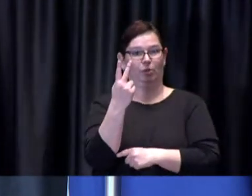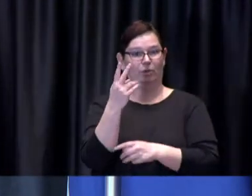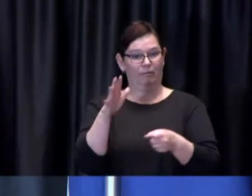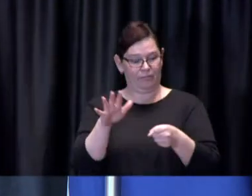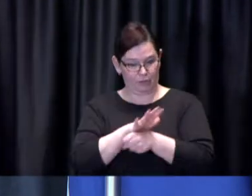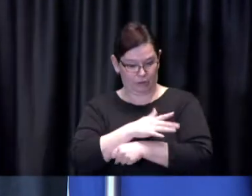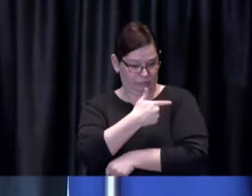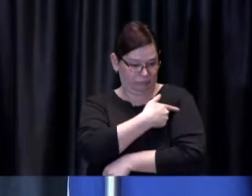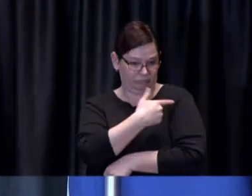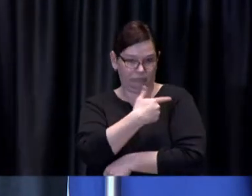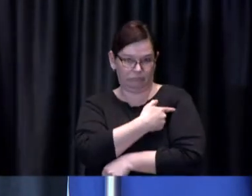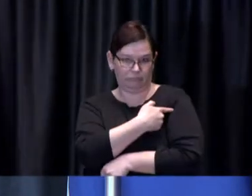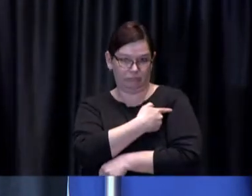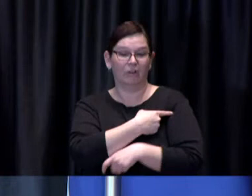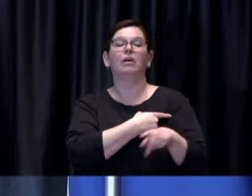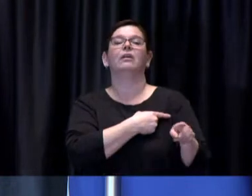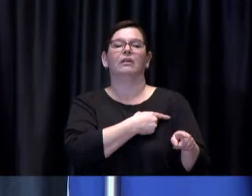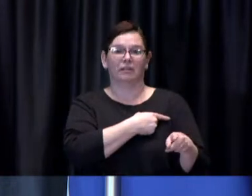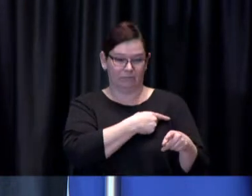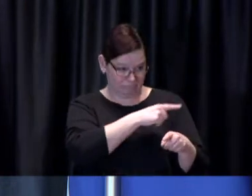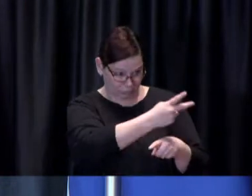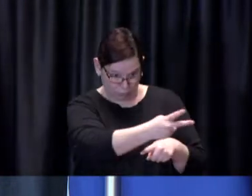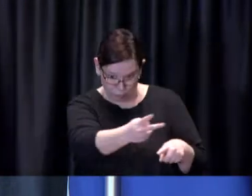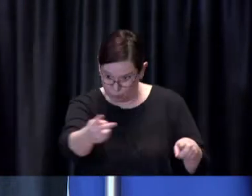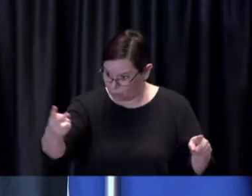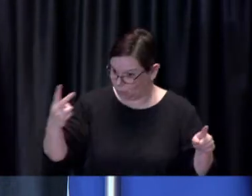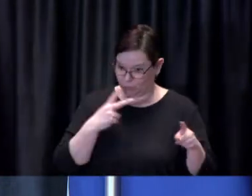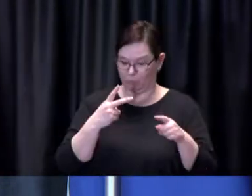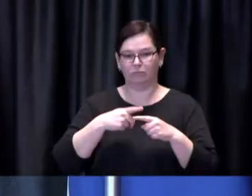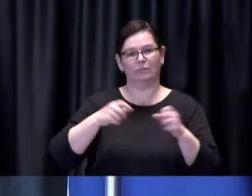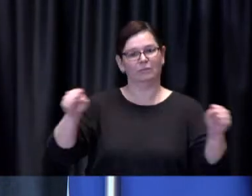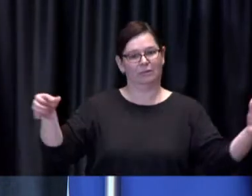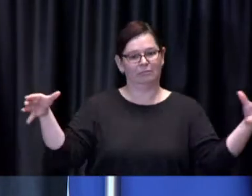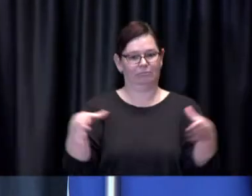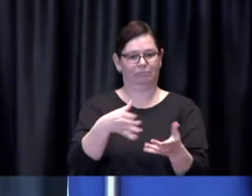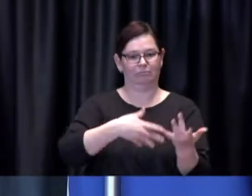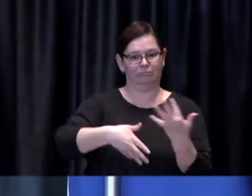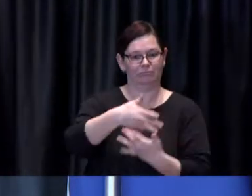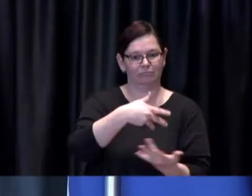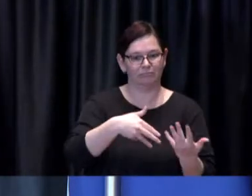and in those instances nobody has to wear a mask or watch their distance.